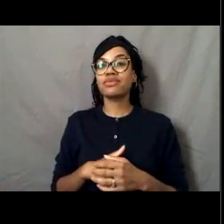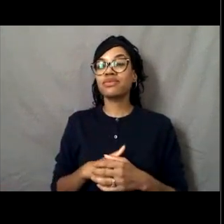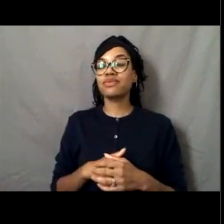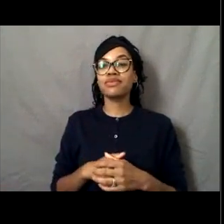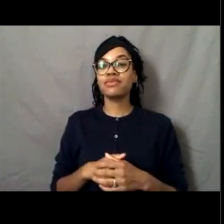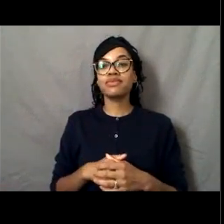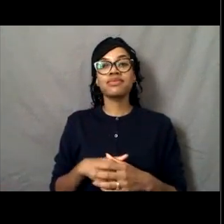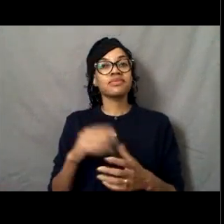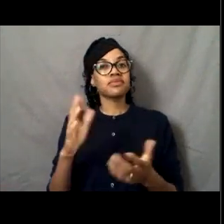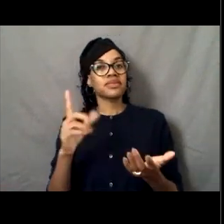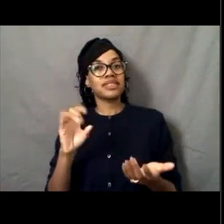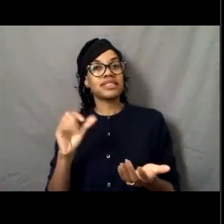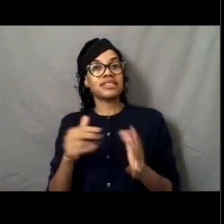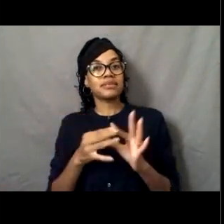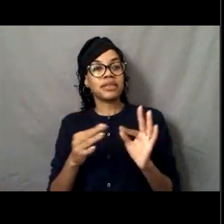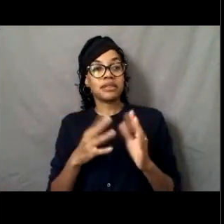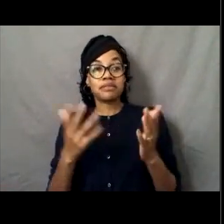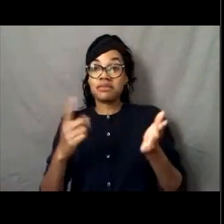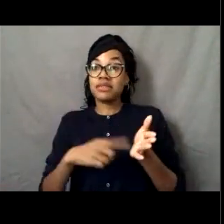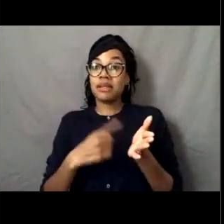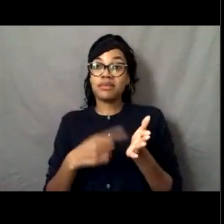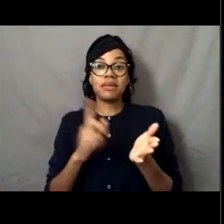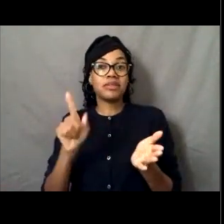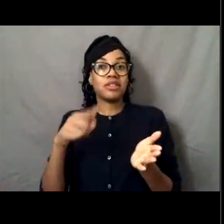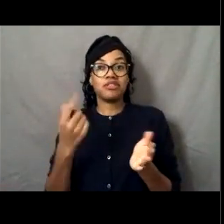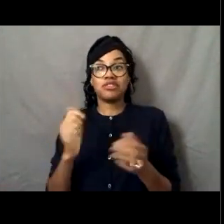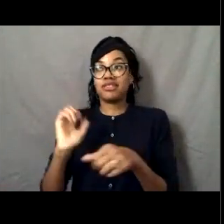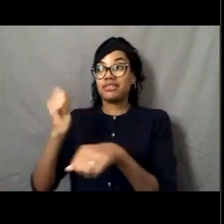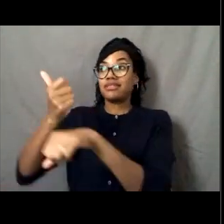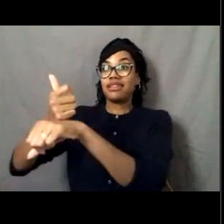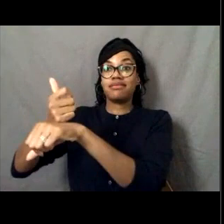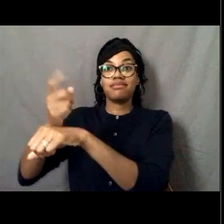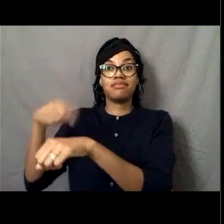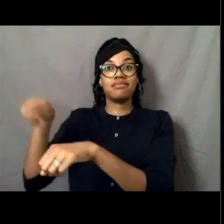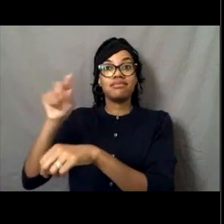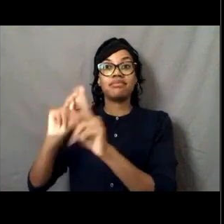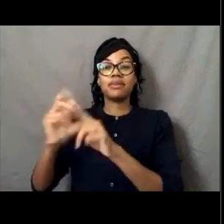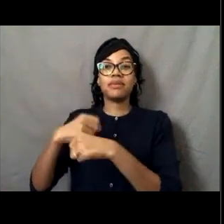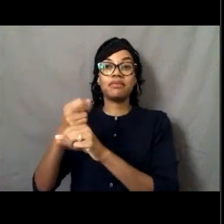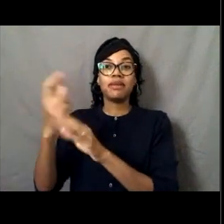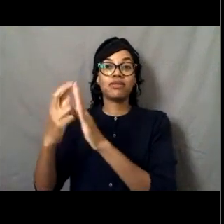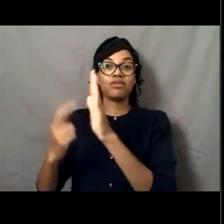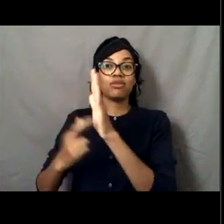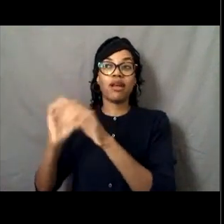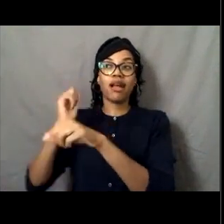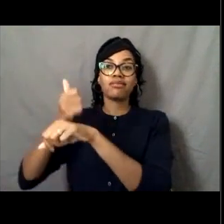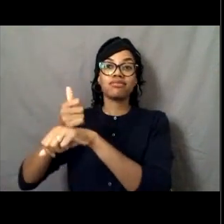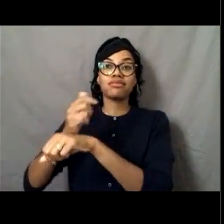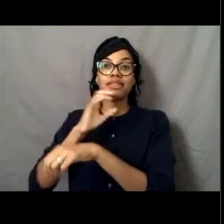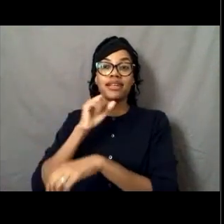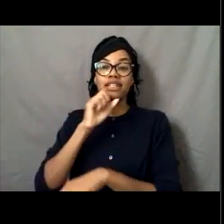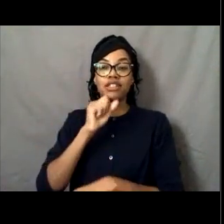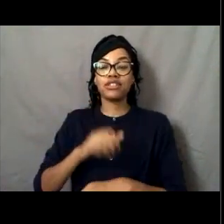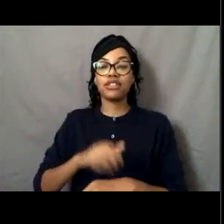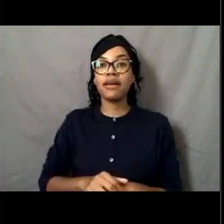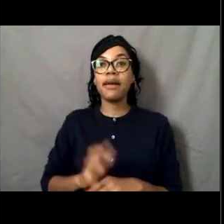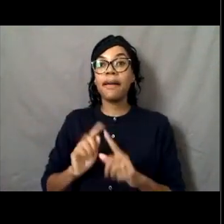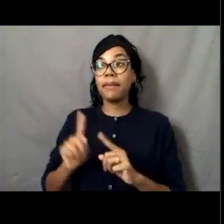[Lisa] Sometimes it's just set by the people that make the rules. I guess but Theodore you know, if you're wondering about that